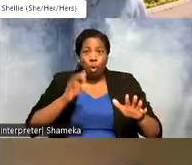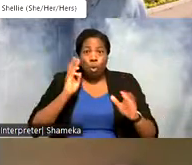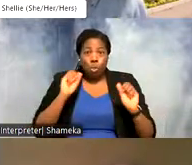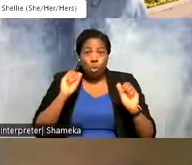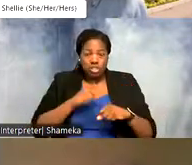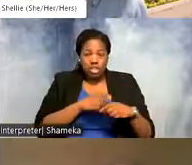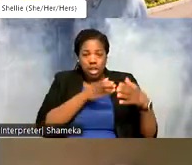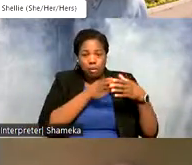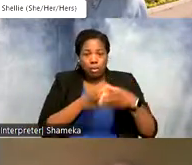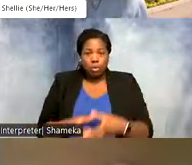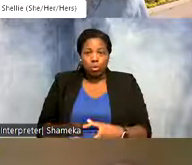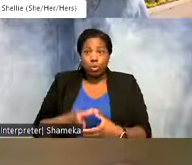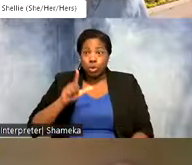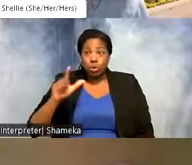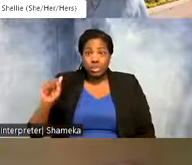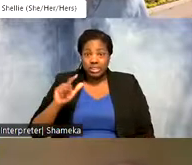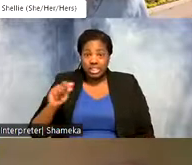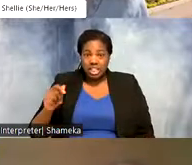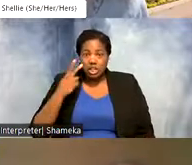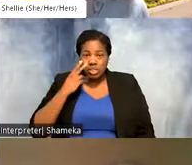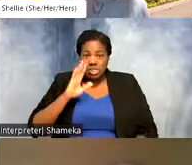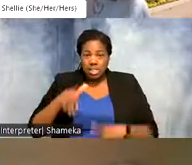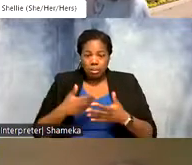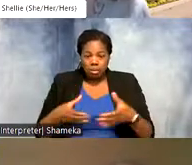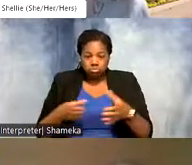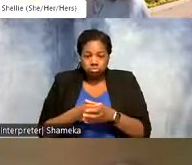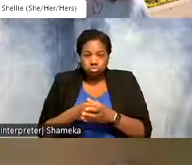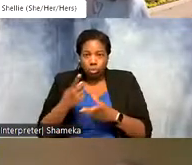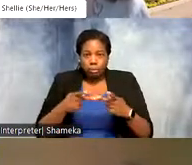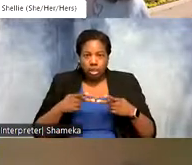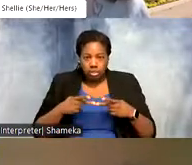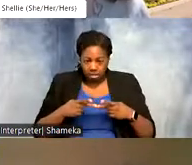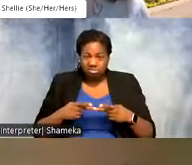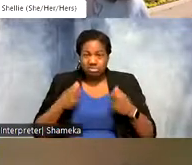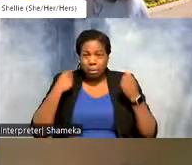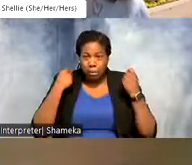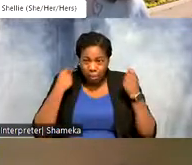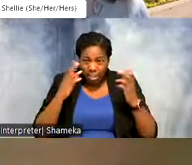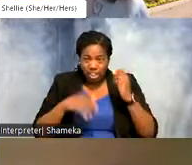and again we see all the points clustered in one location from multiple years, so it's really neat.